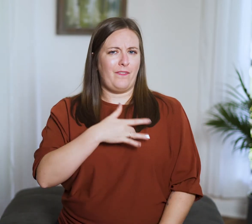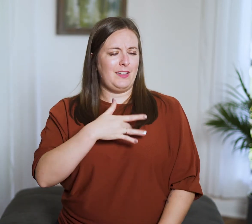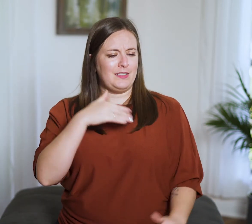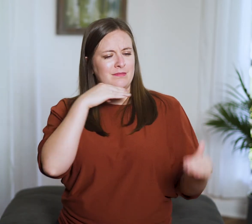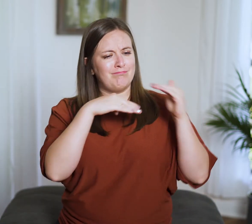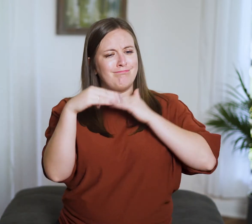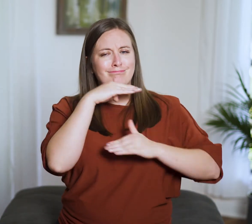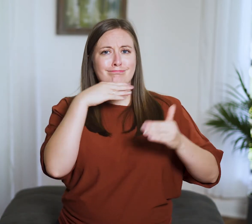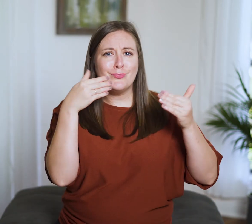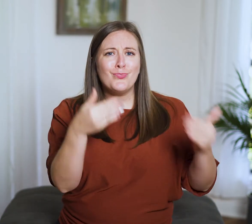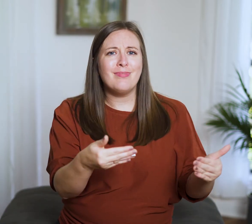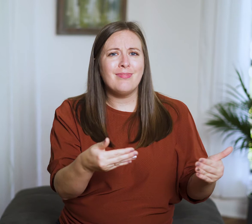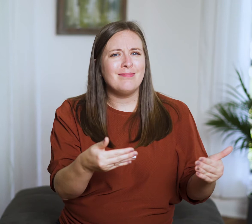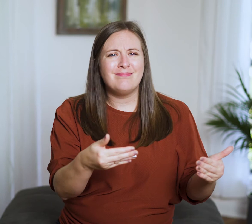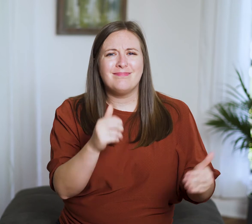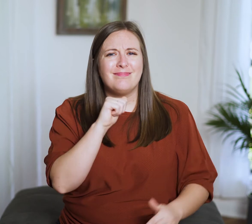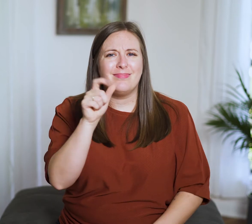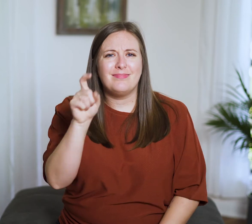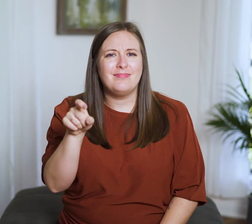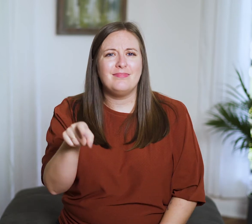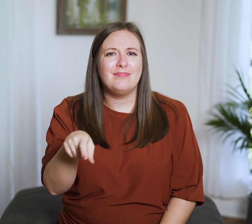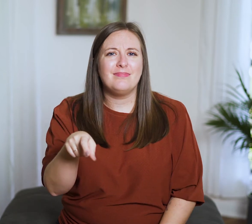We shouldn’t lie about our feelings